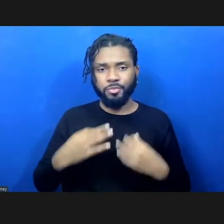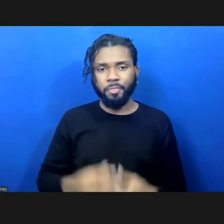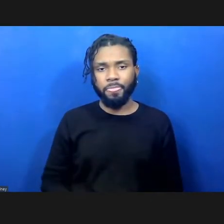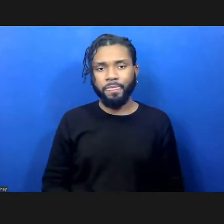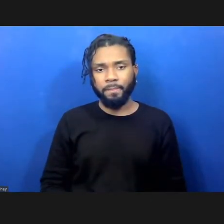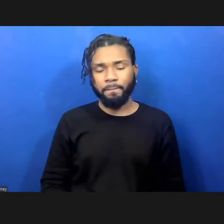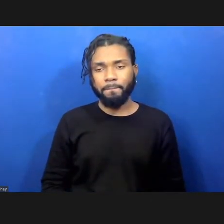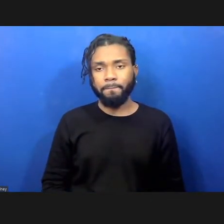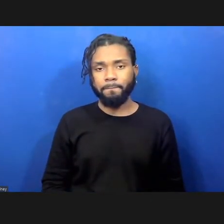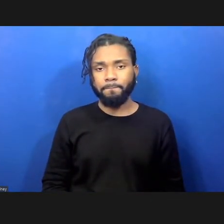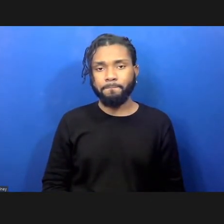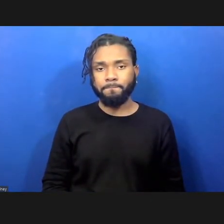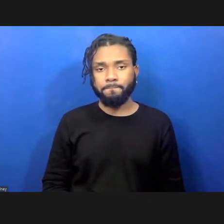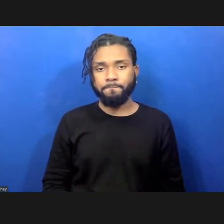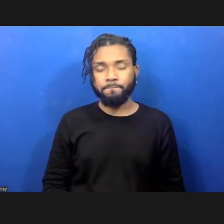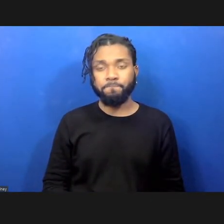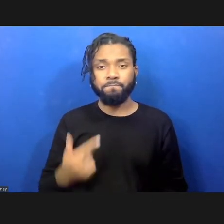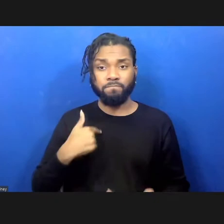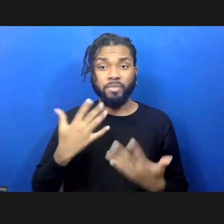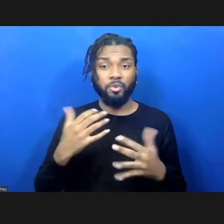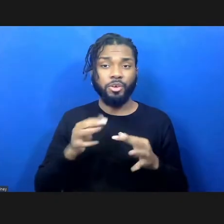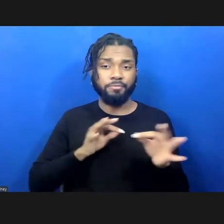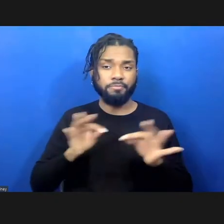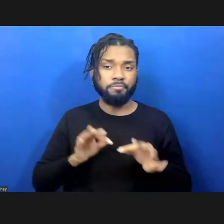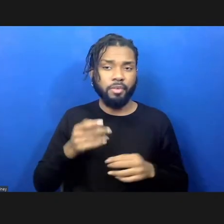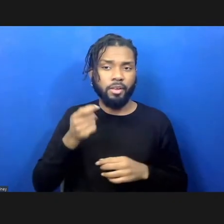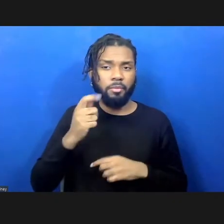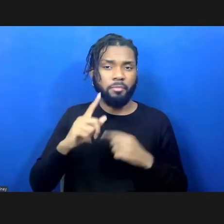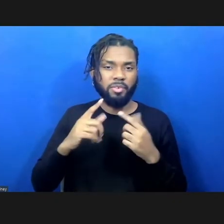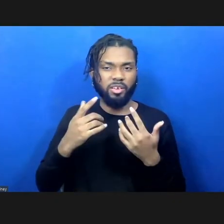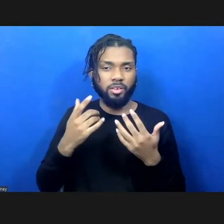I just want to go over a little bit of the format of the conversation today.